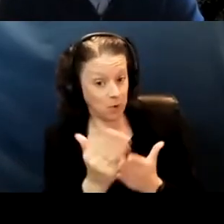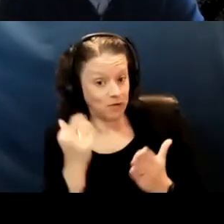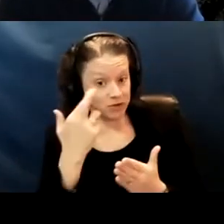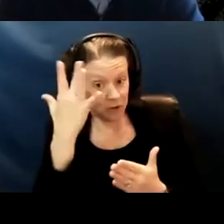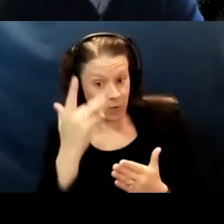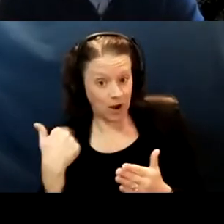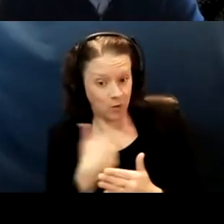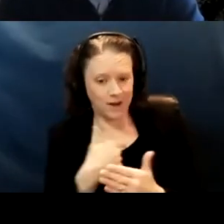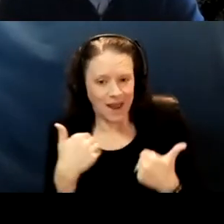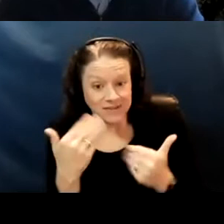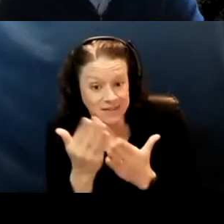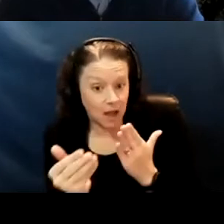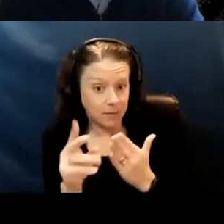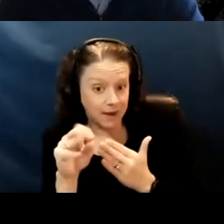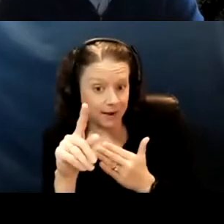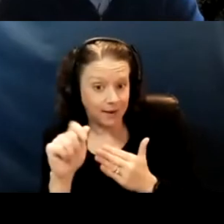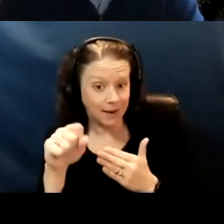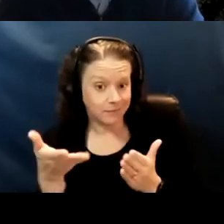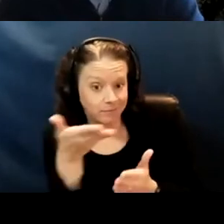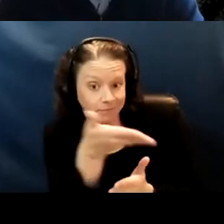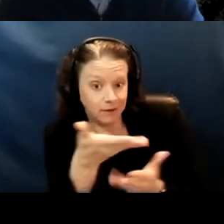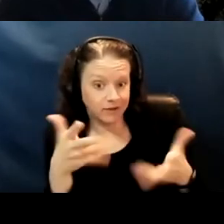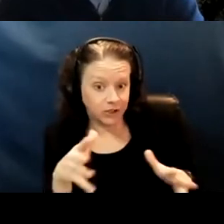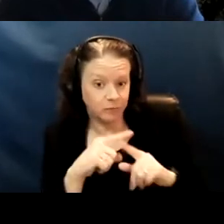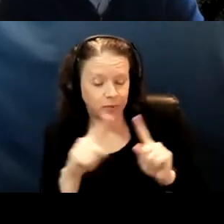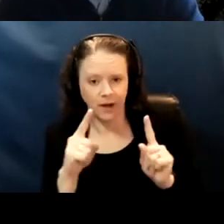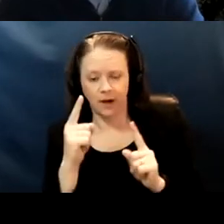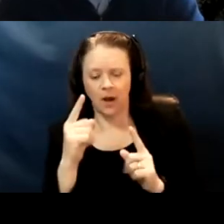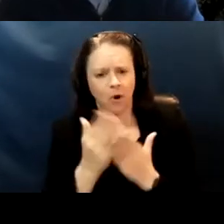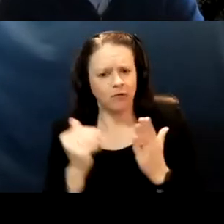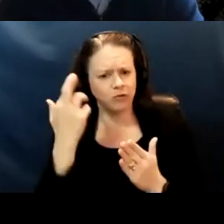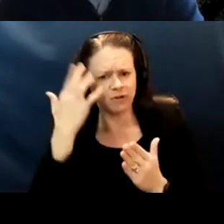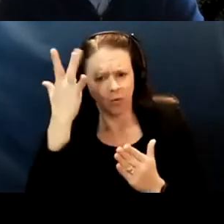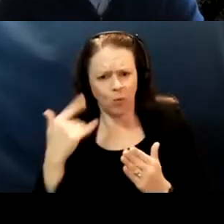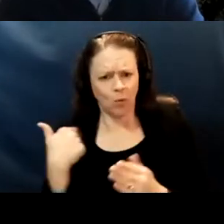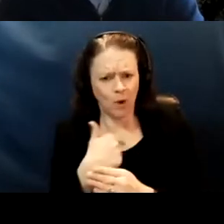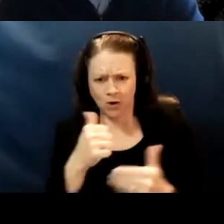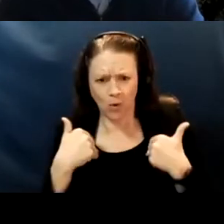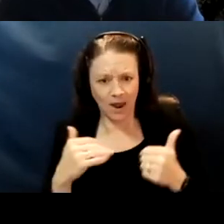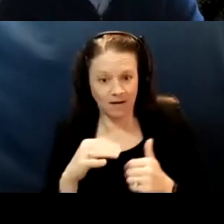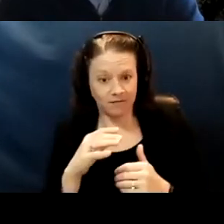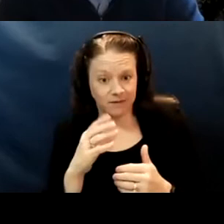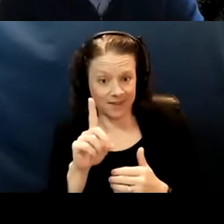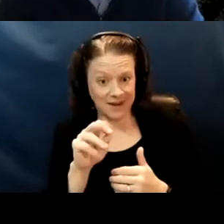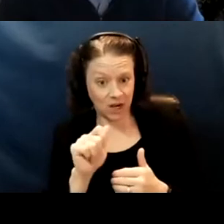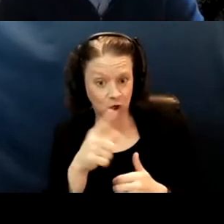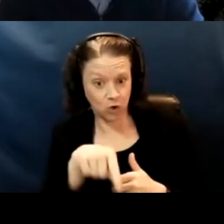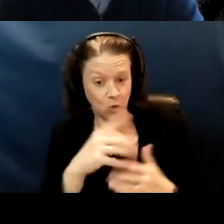I mean we have some data and we showed you that data. But part of the reason what we don't have the data you want is because of discrimination, right?